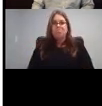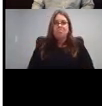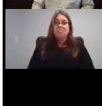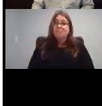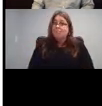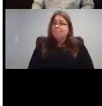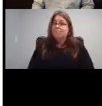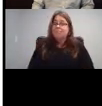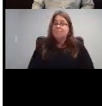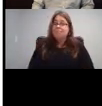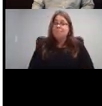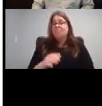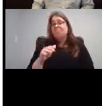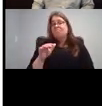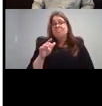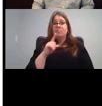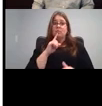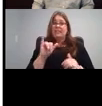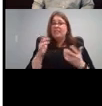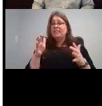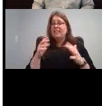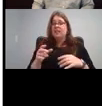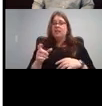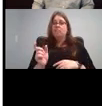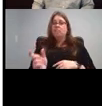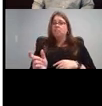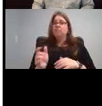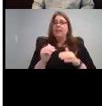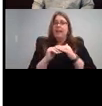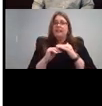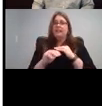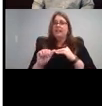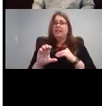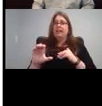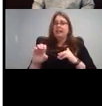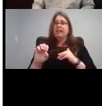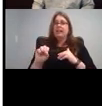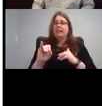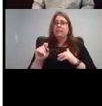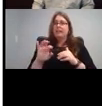The accessibility tools here how to add captions to your Facebook live videos. And then also if